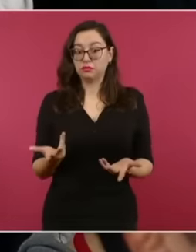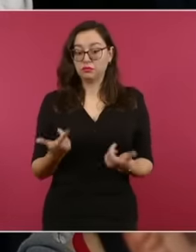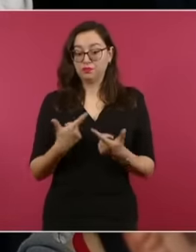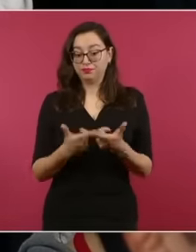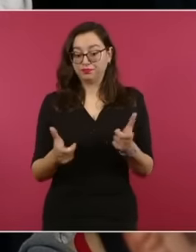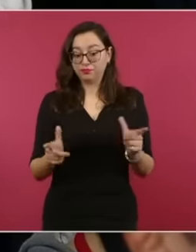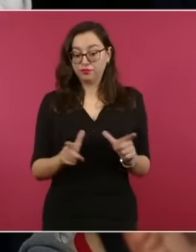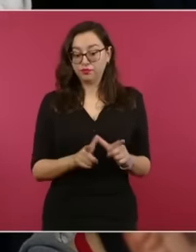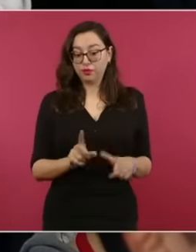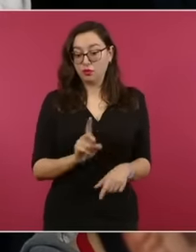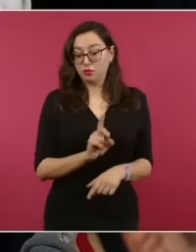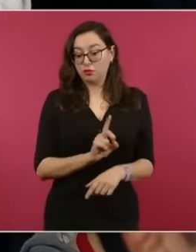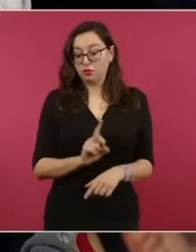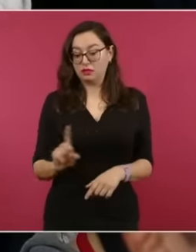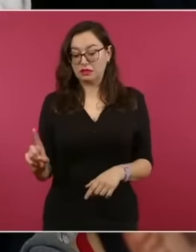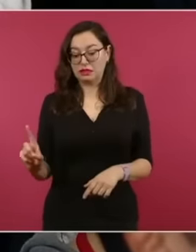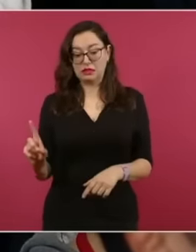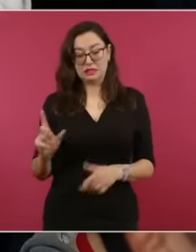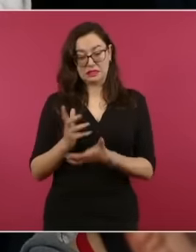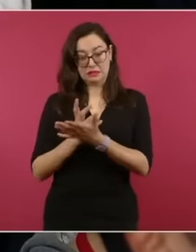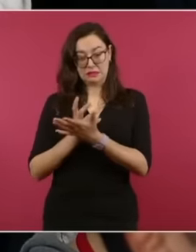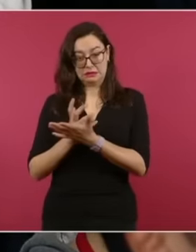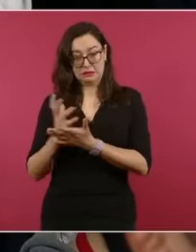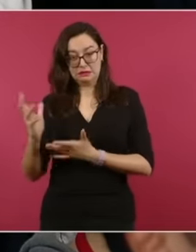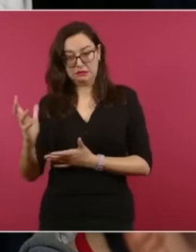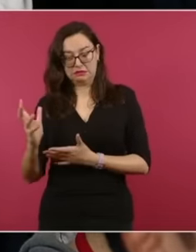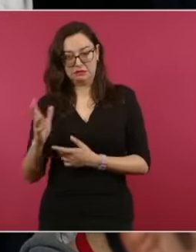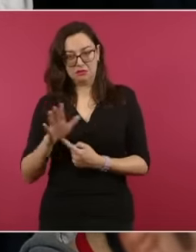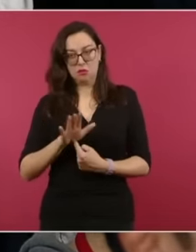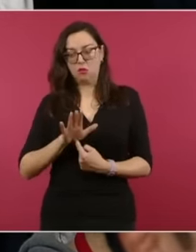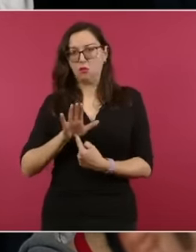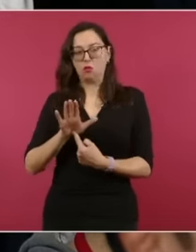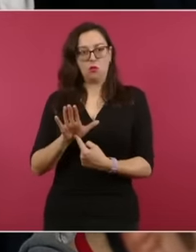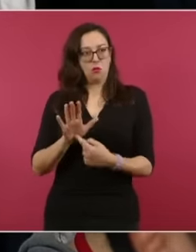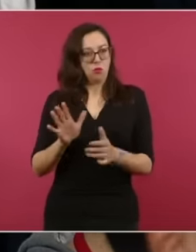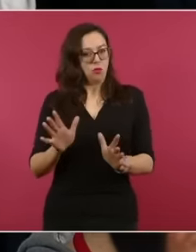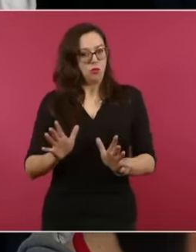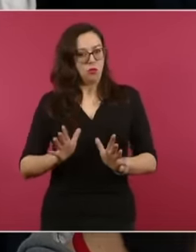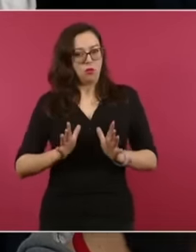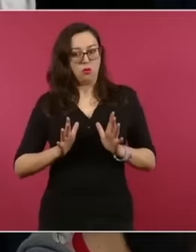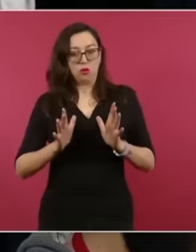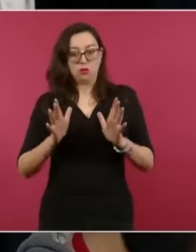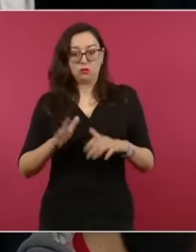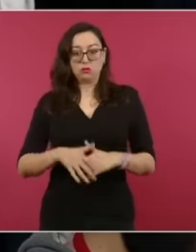unity of the country before well now I am going to request the national anthem massacre a strange